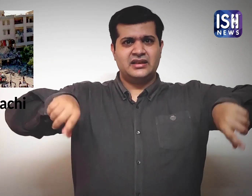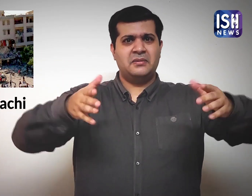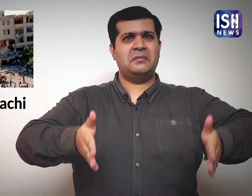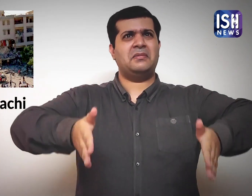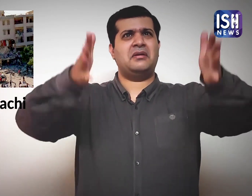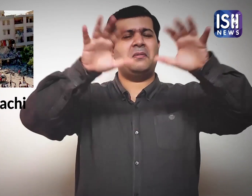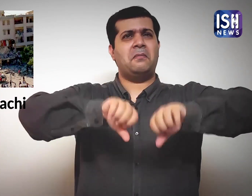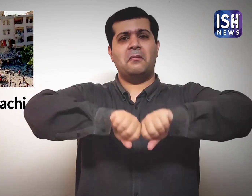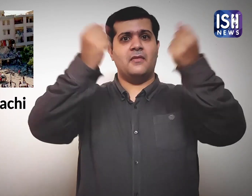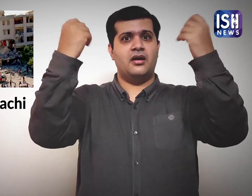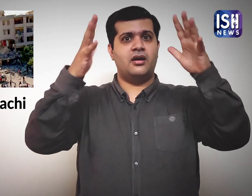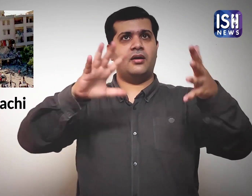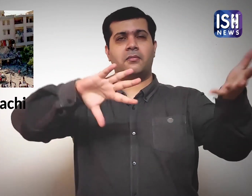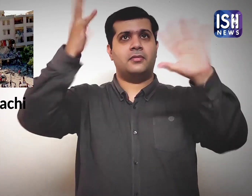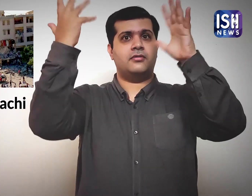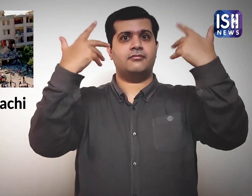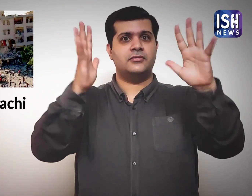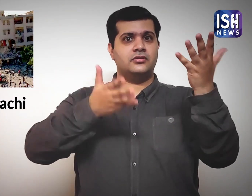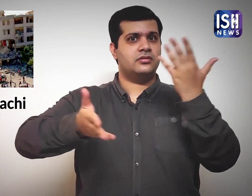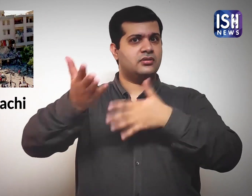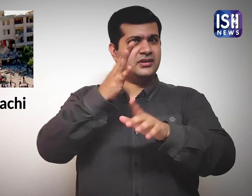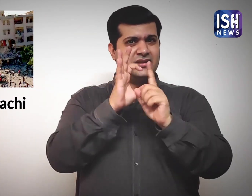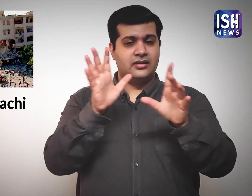The building was completely damaged.